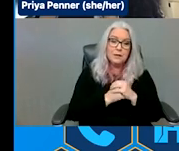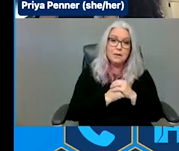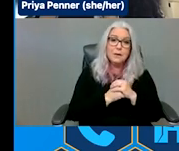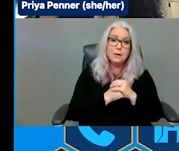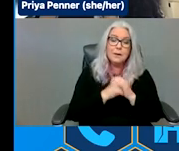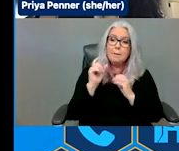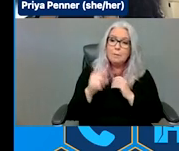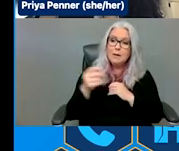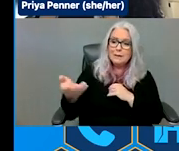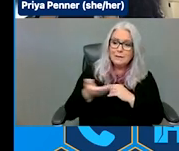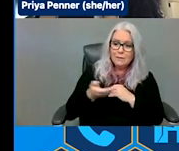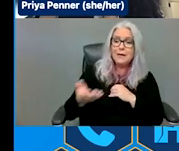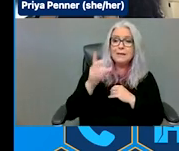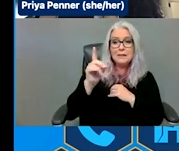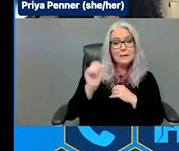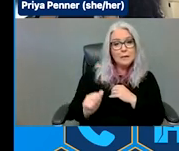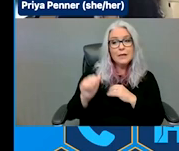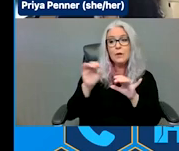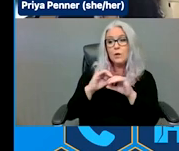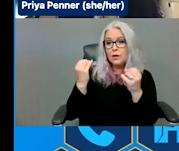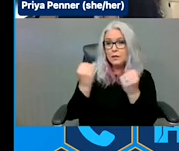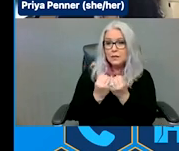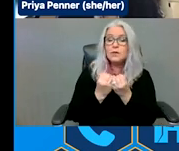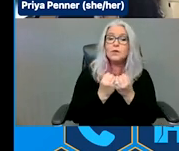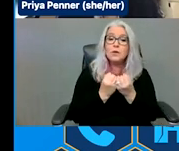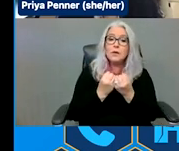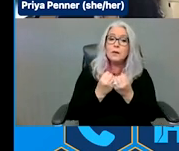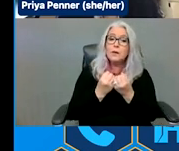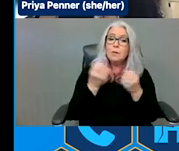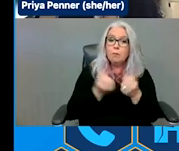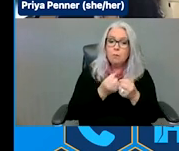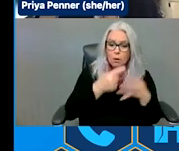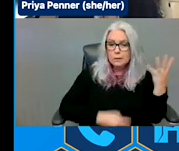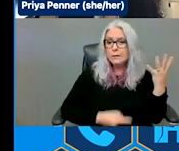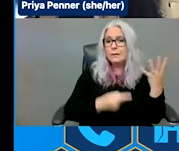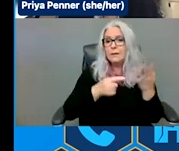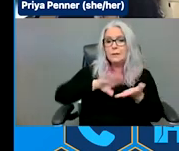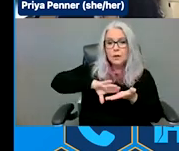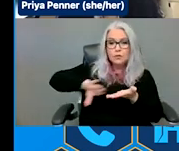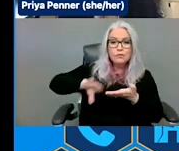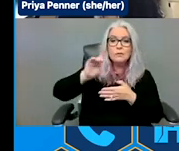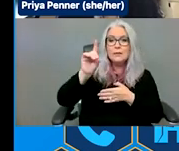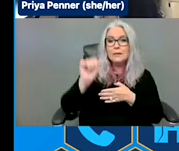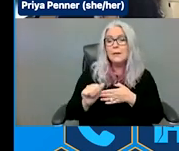that prioritize multiple